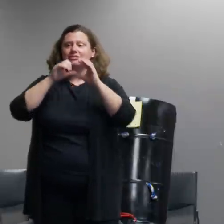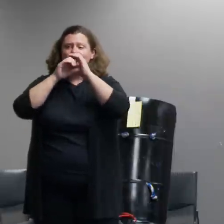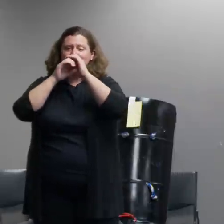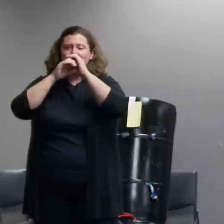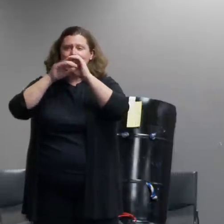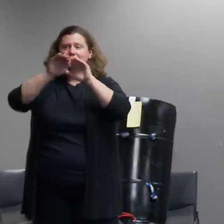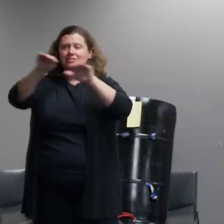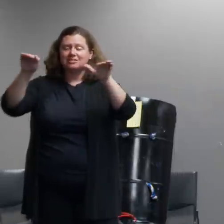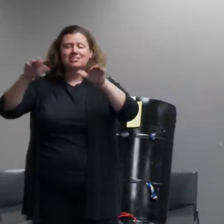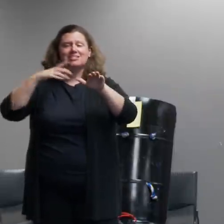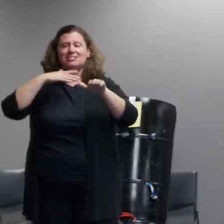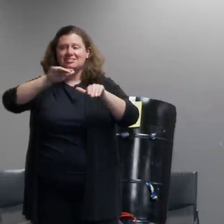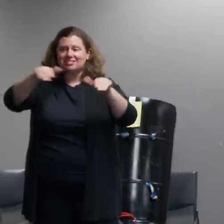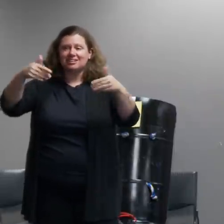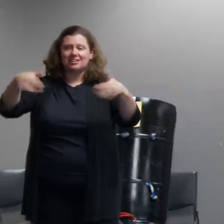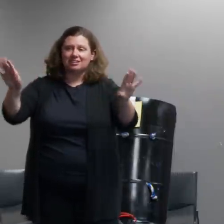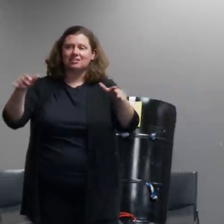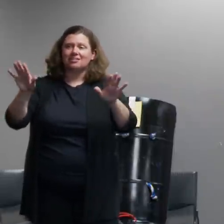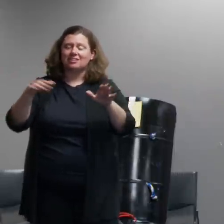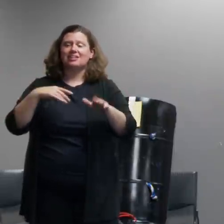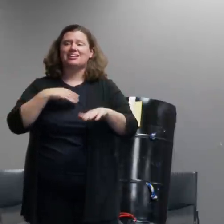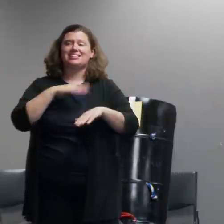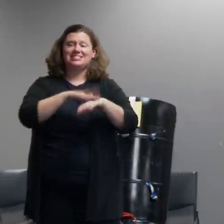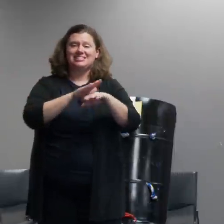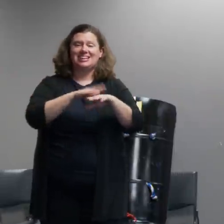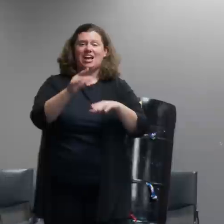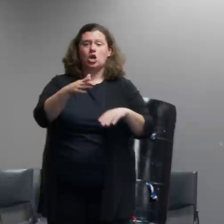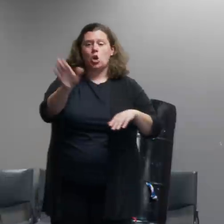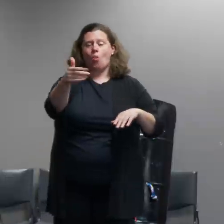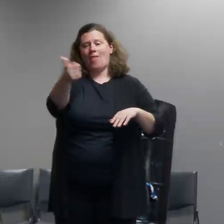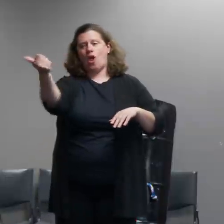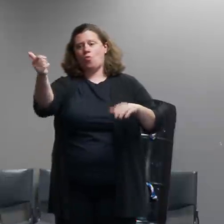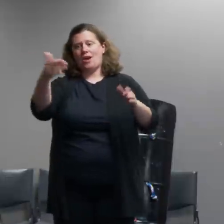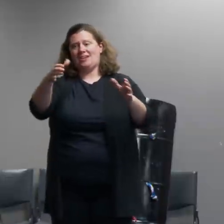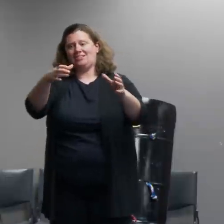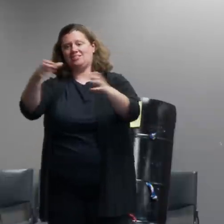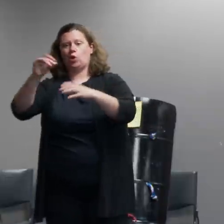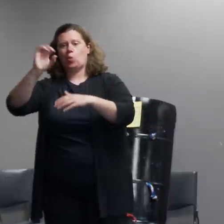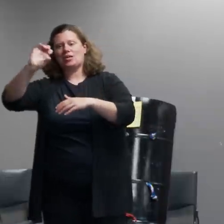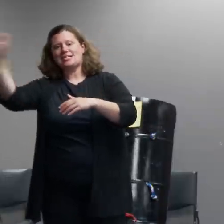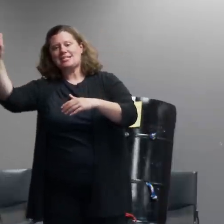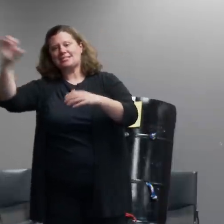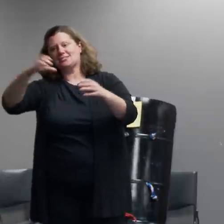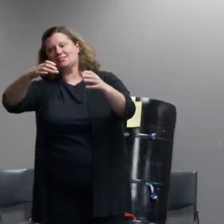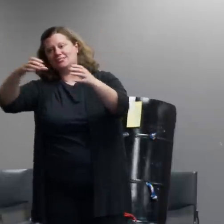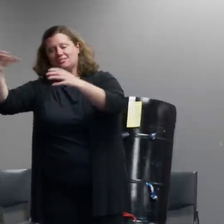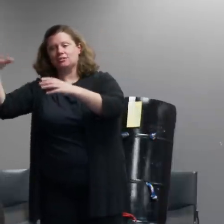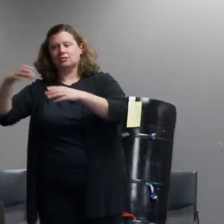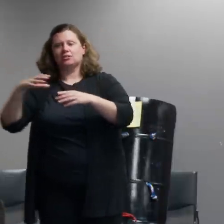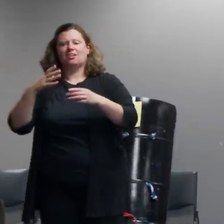of which way to leave and make sure that we give people the chance to leave where